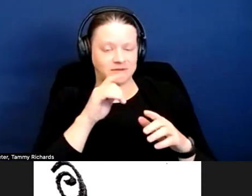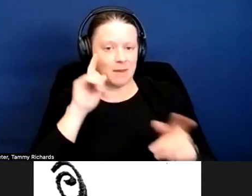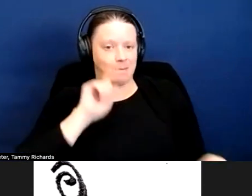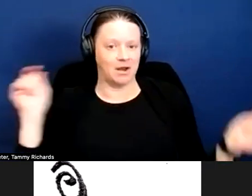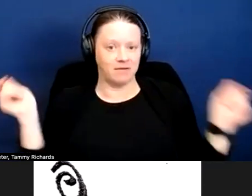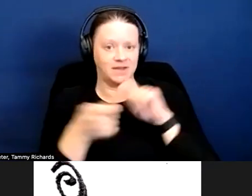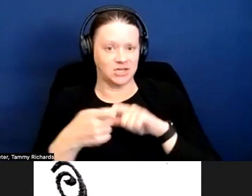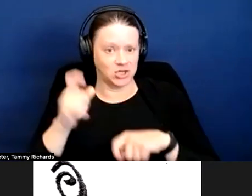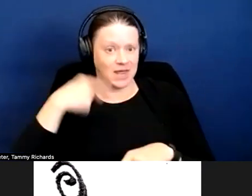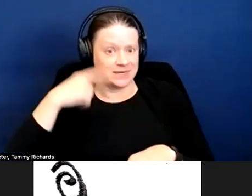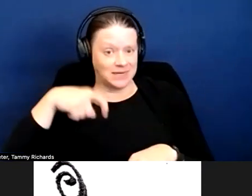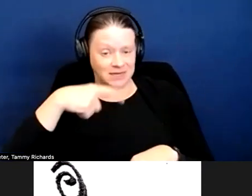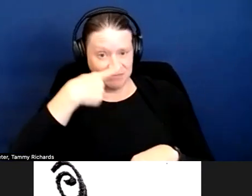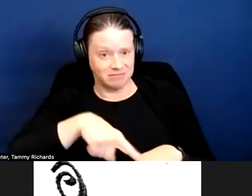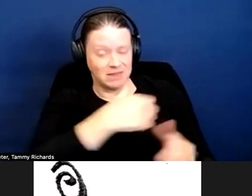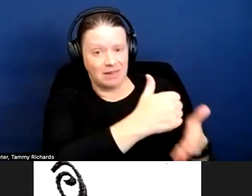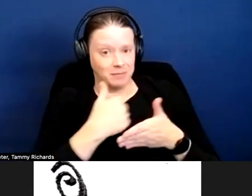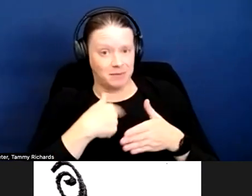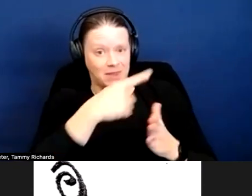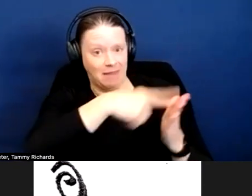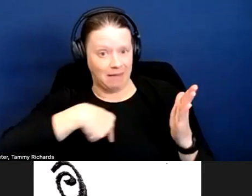that I need, can you please help me pay for it?